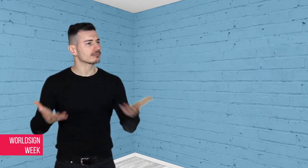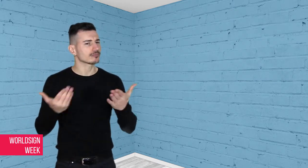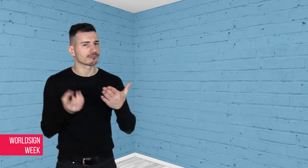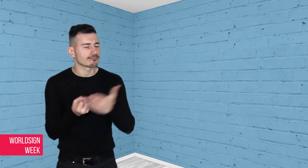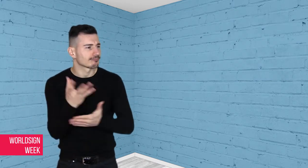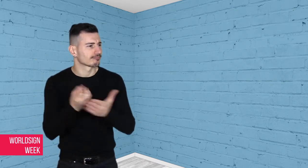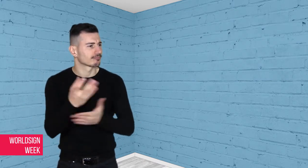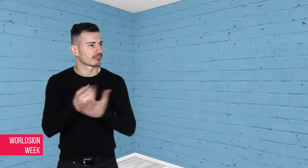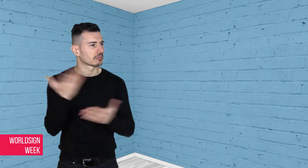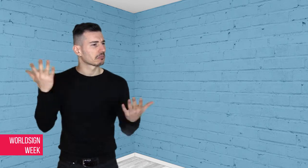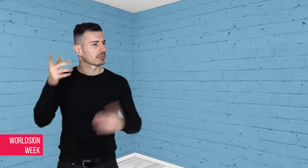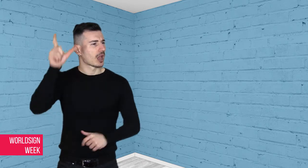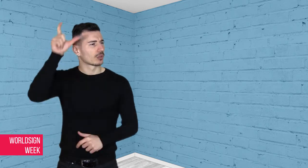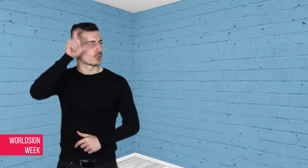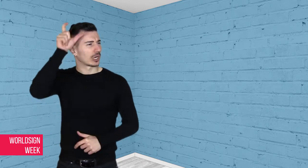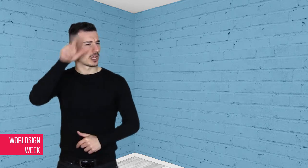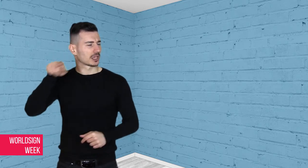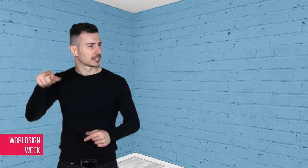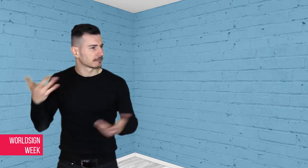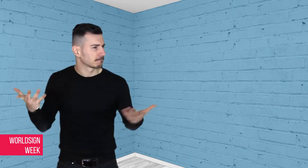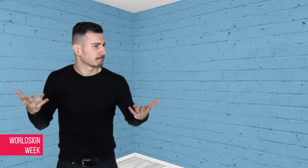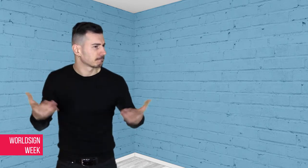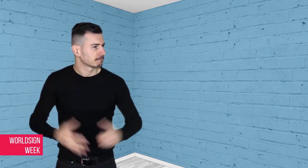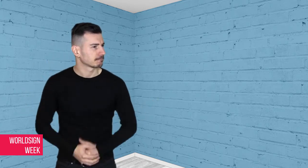Okay - next up - developing news in Turkey.